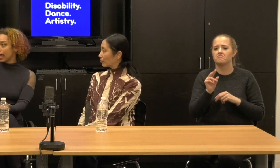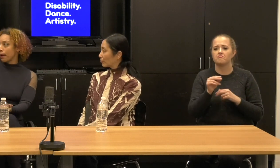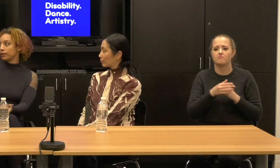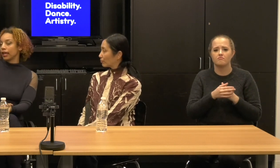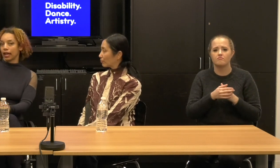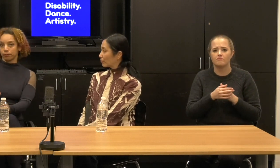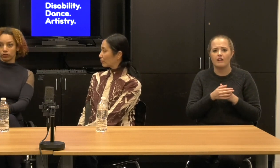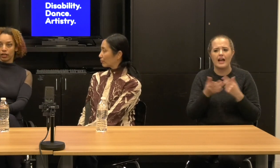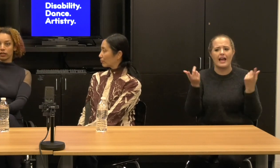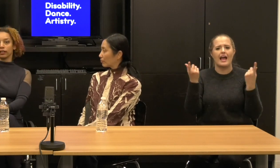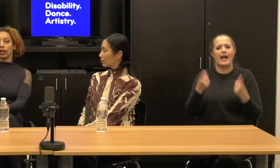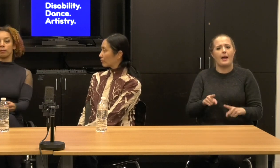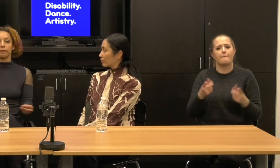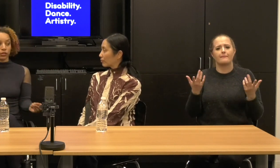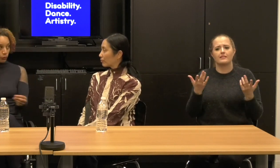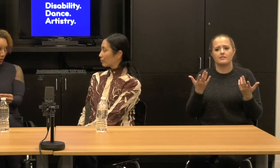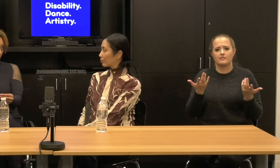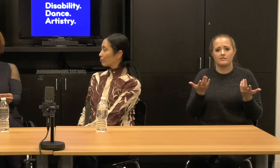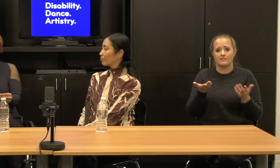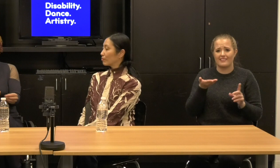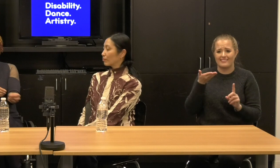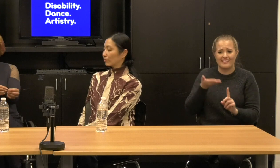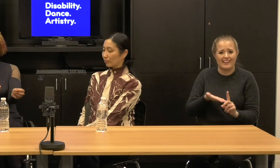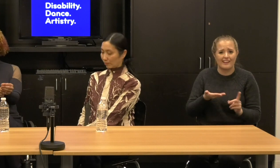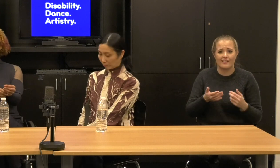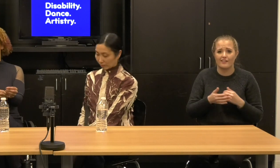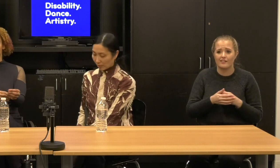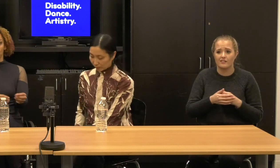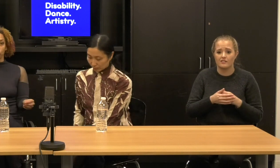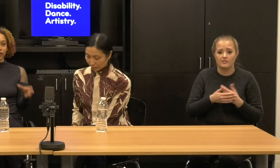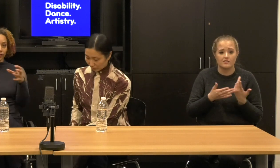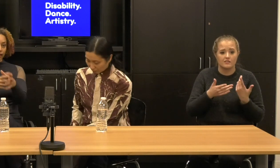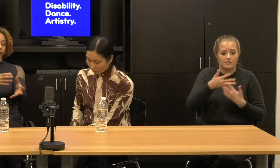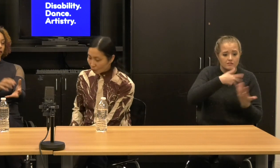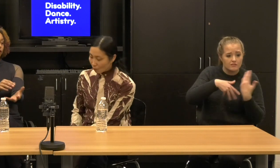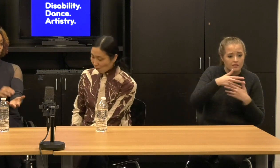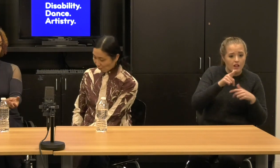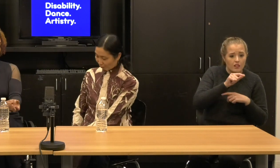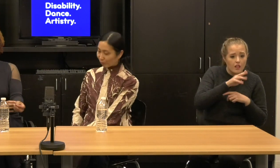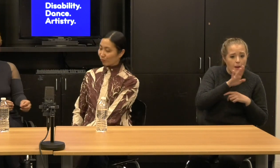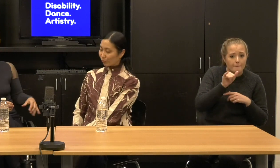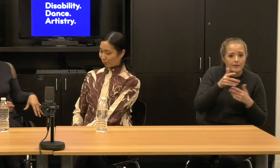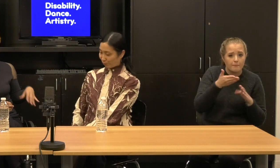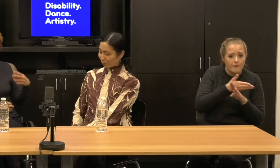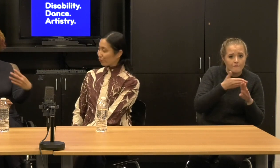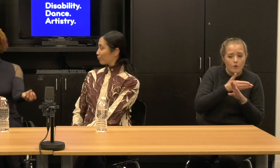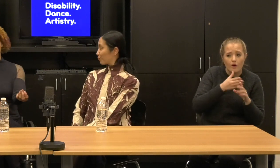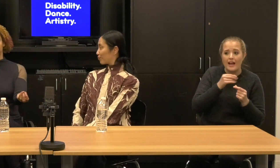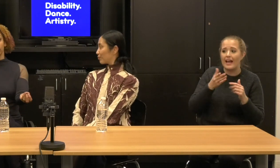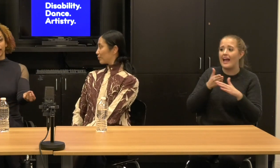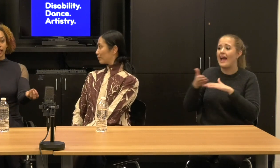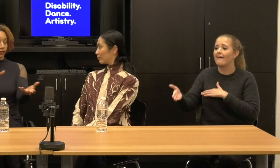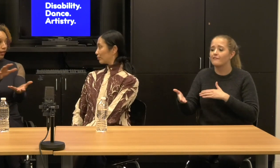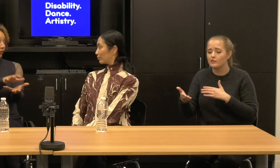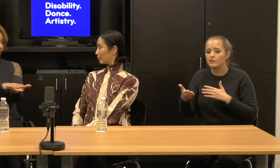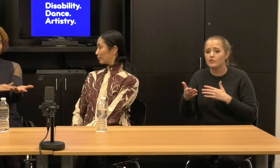It happened in the lobby between people we set things up so that people could deal with the tactile.